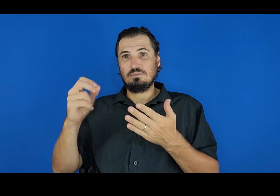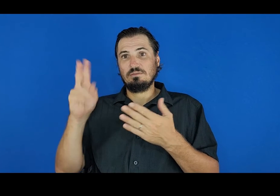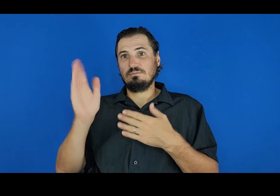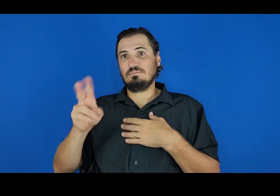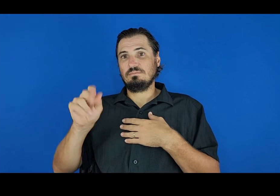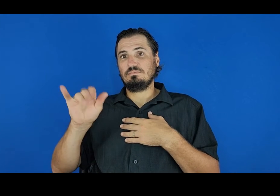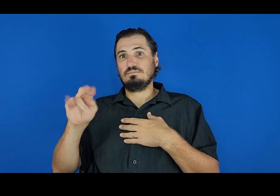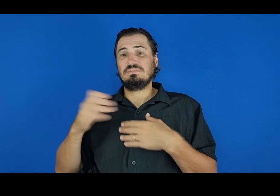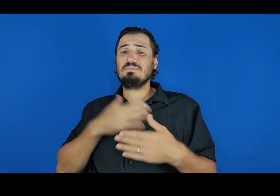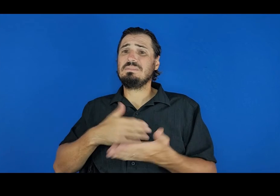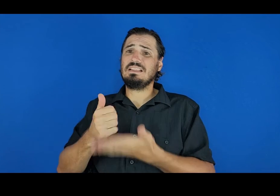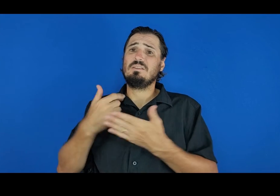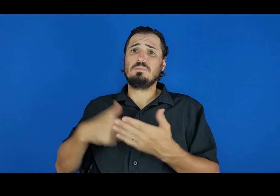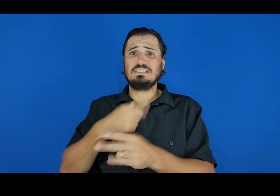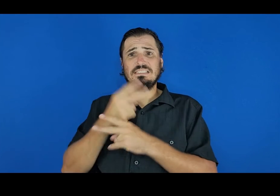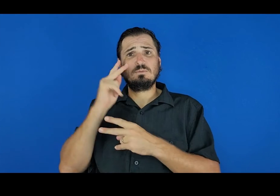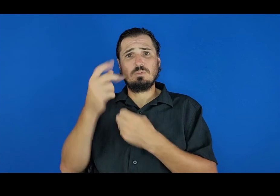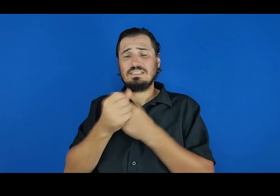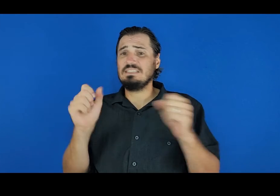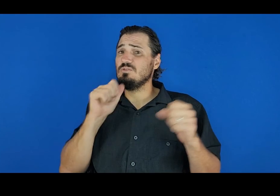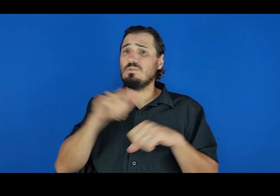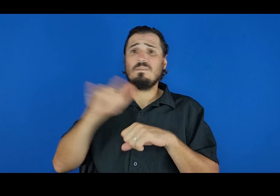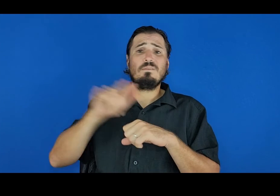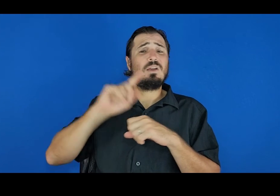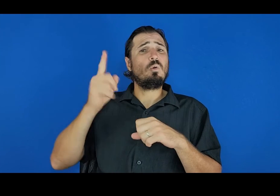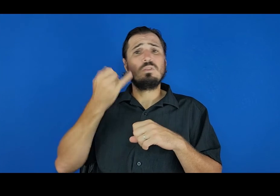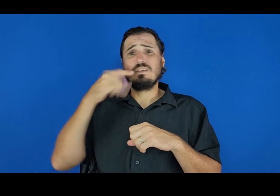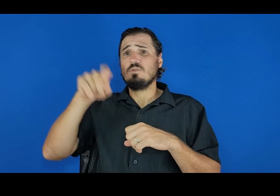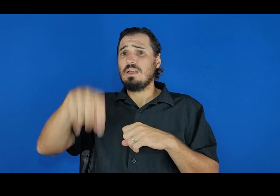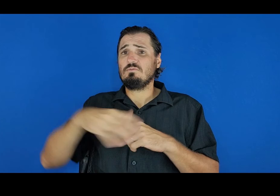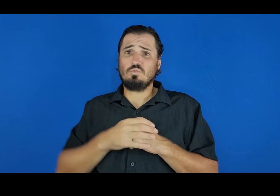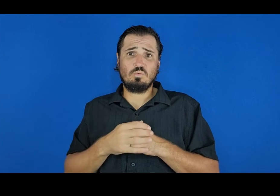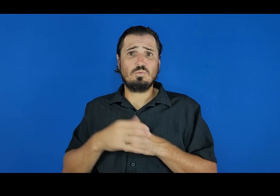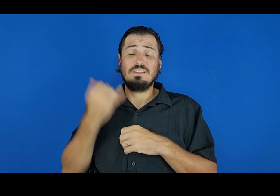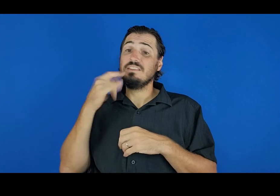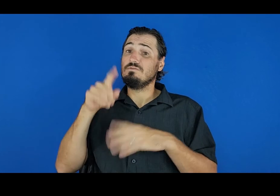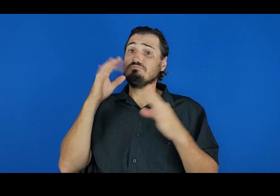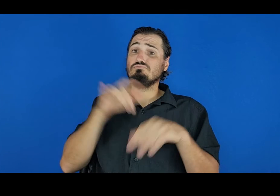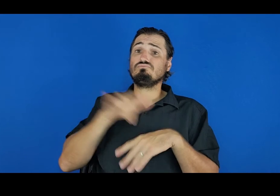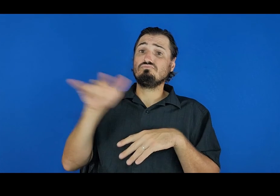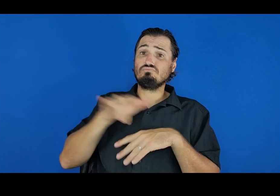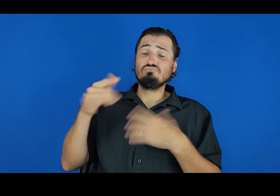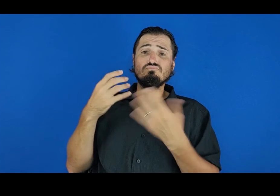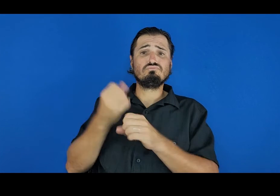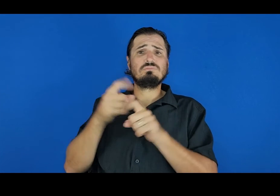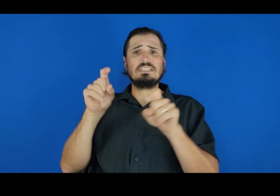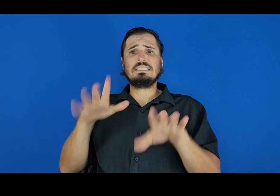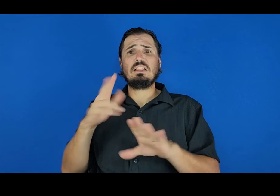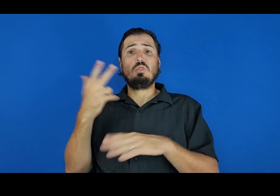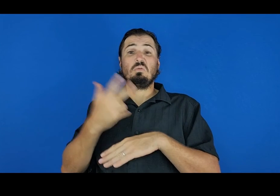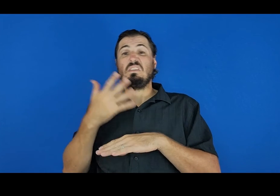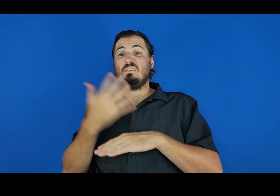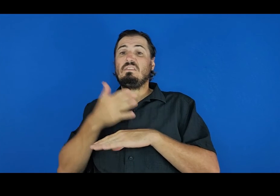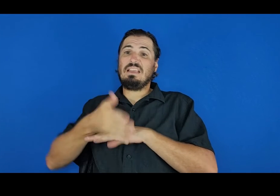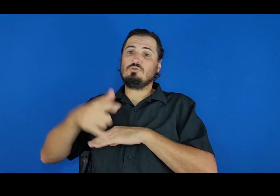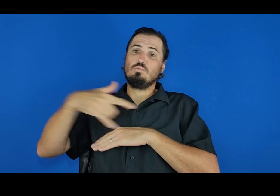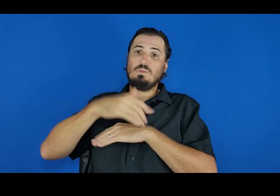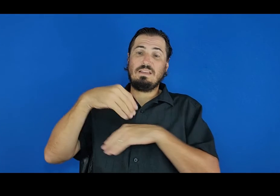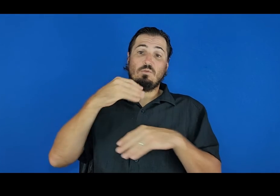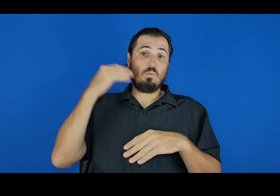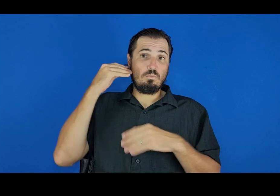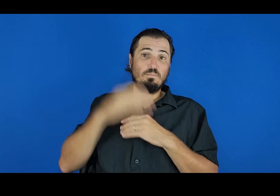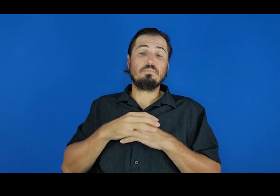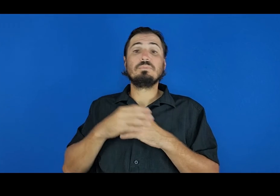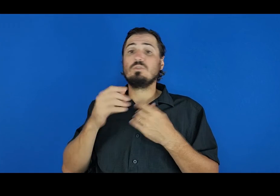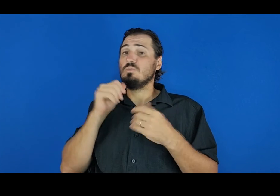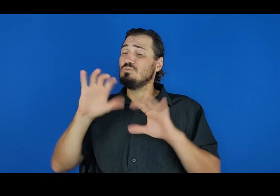Please… help us keep Kauai safe. Please DON’T travel unless absolutely necessary. If you do, get tested 3-5 days after you return to Kauai.